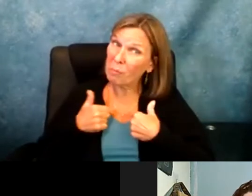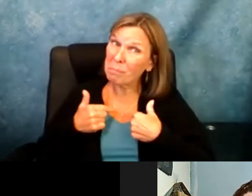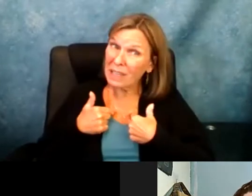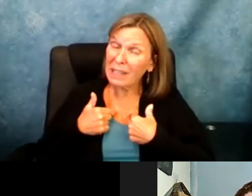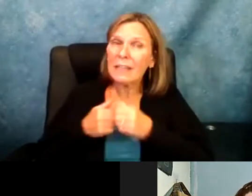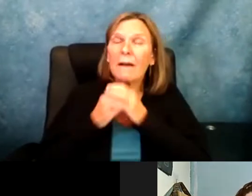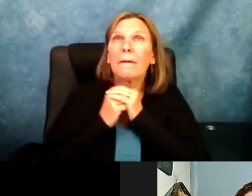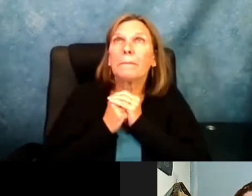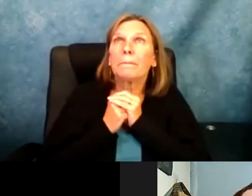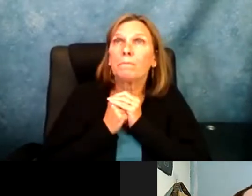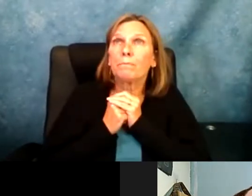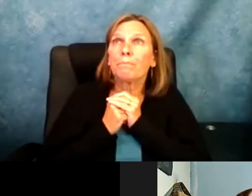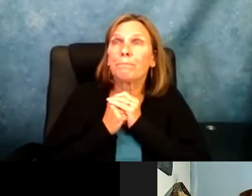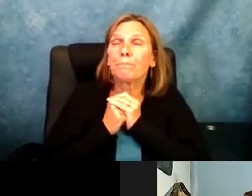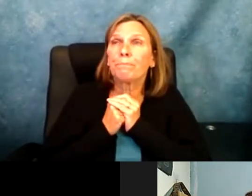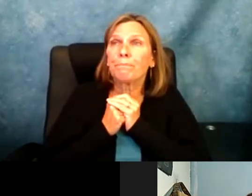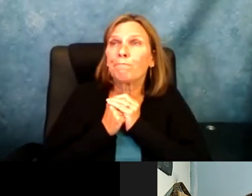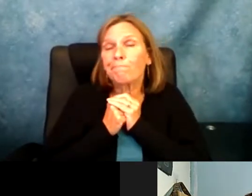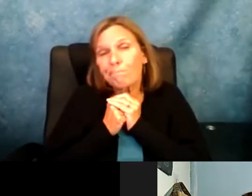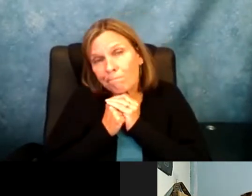positive difference for you?